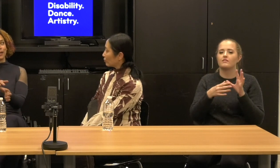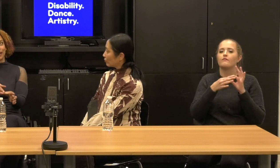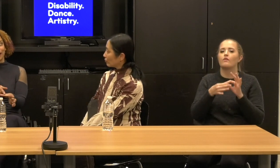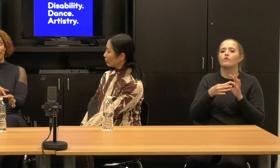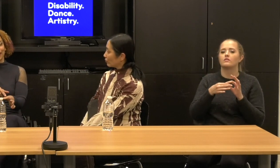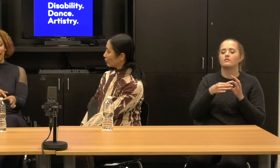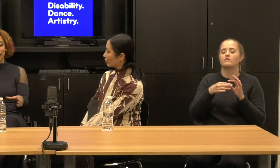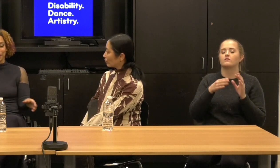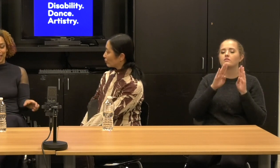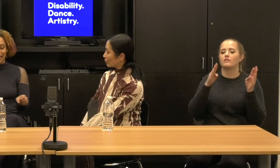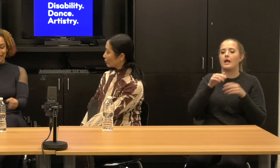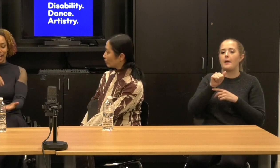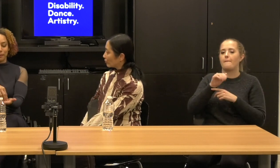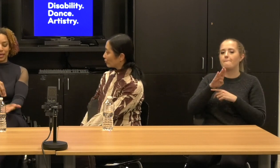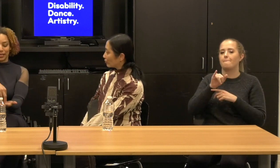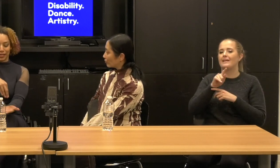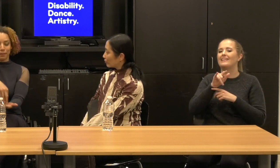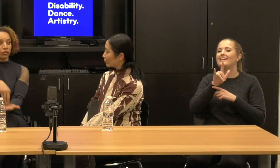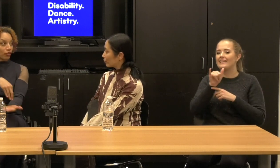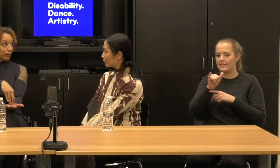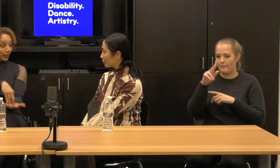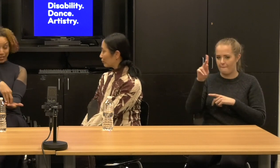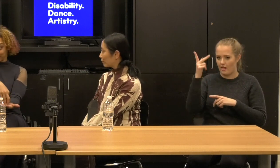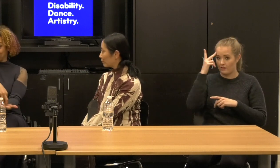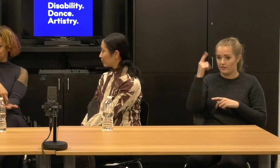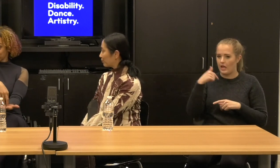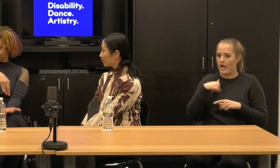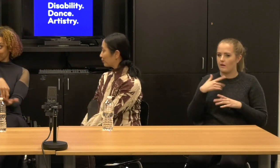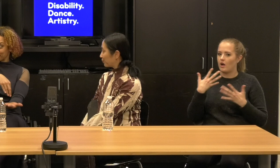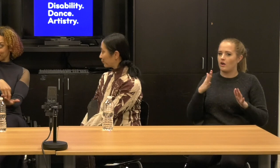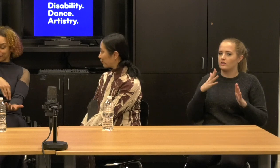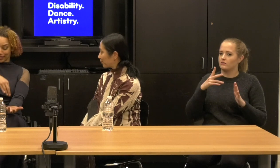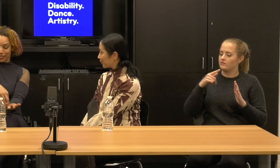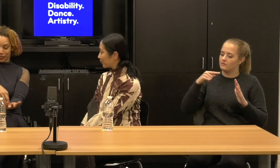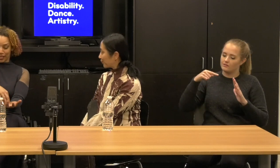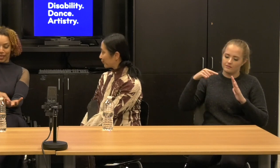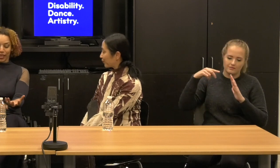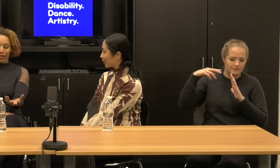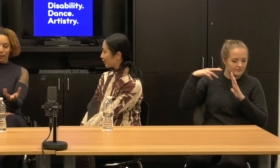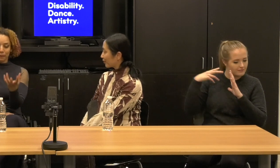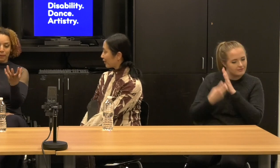is where I'm like, I'm in, I'm in, I'm in trouble here, right? I mean literally.